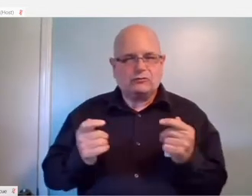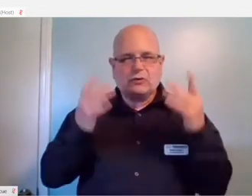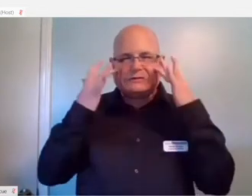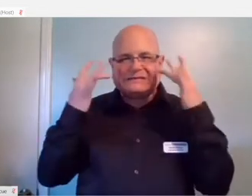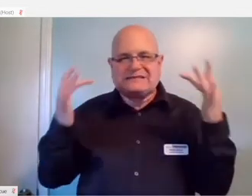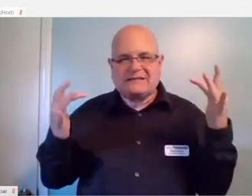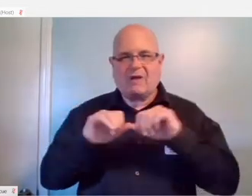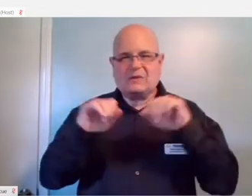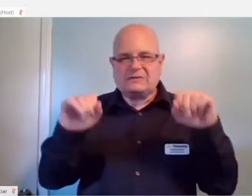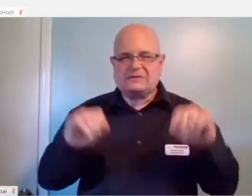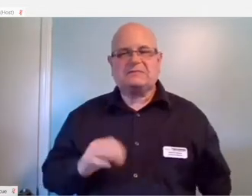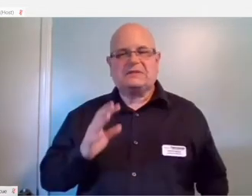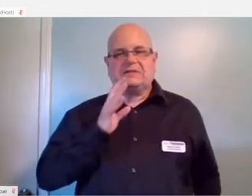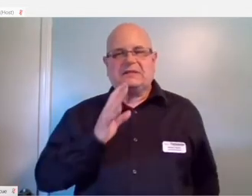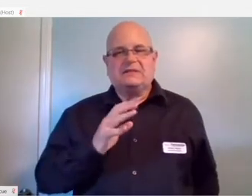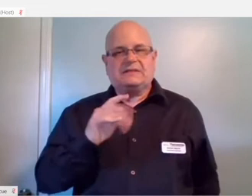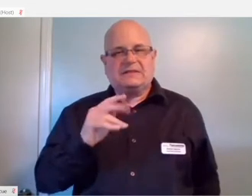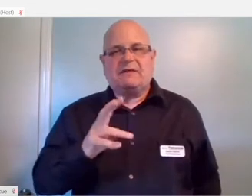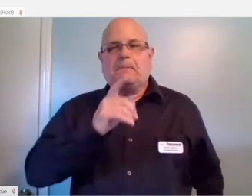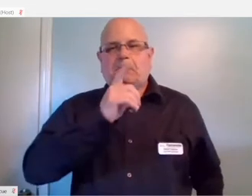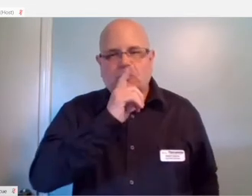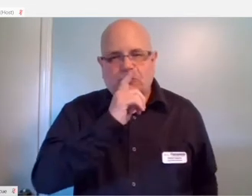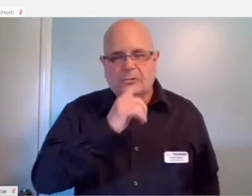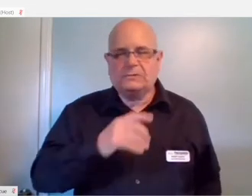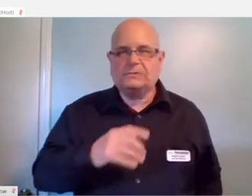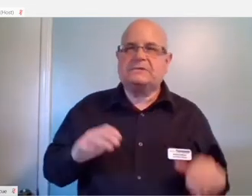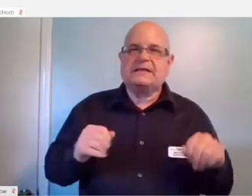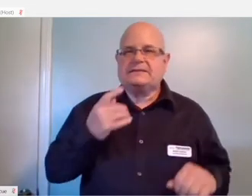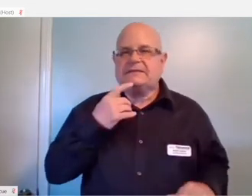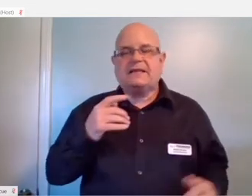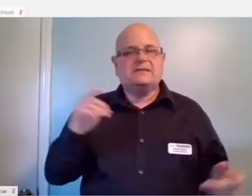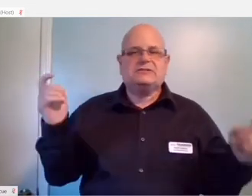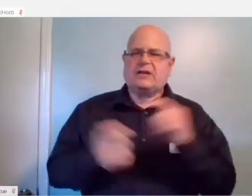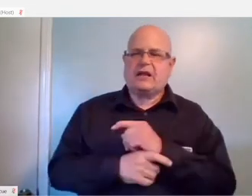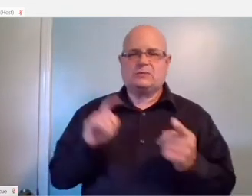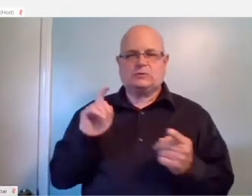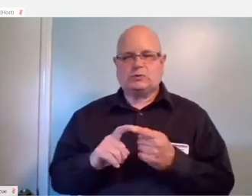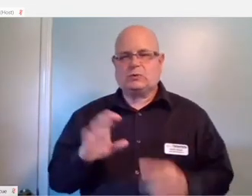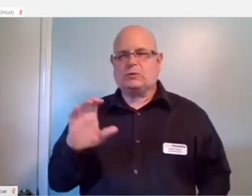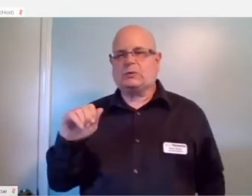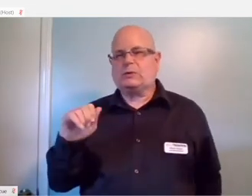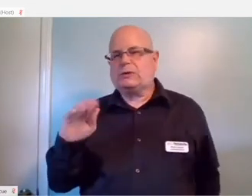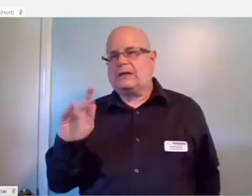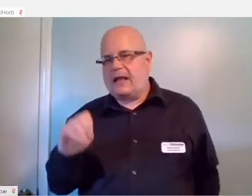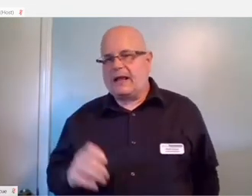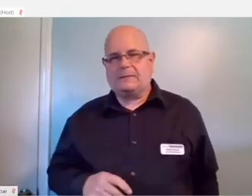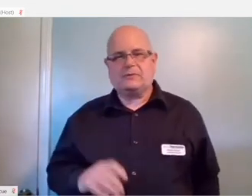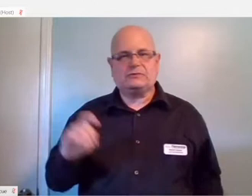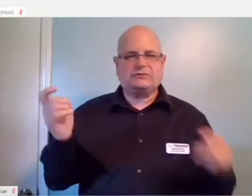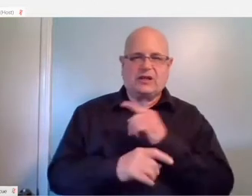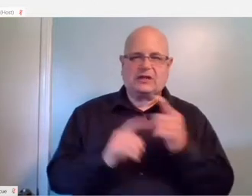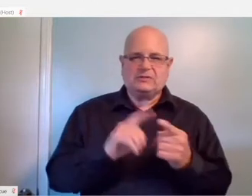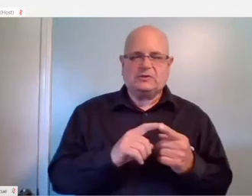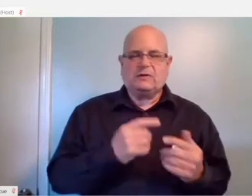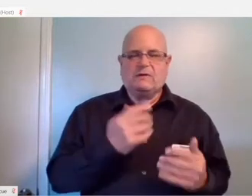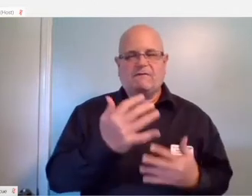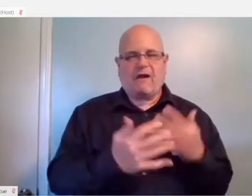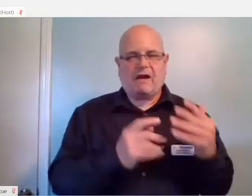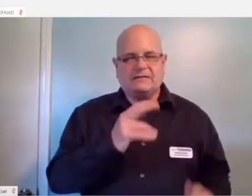You can say "mute the TV," you can say "switch to cable," "switch to fire TV," "watch Netflix,"